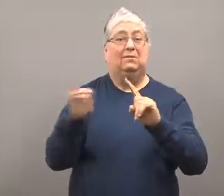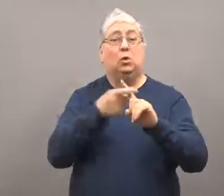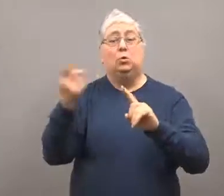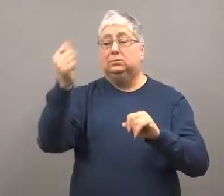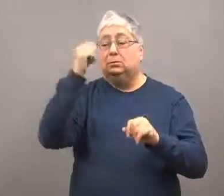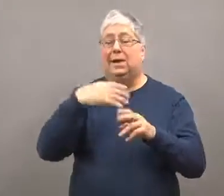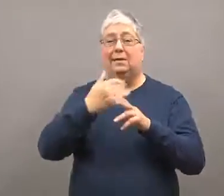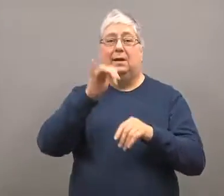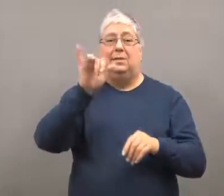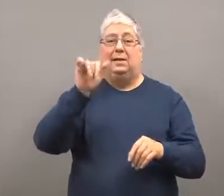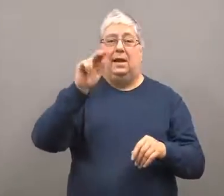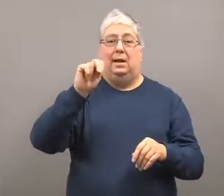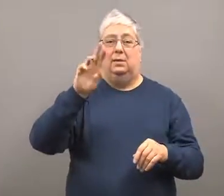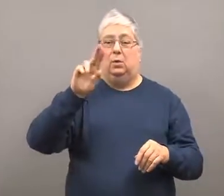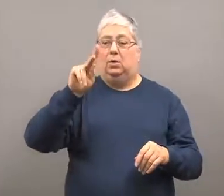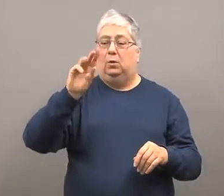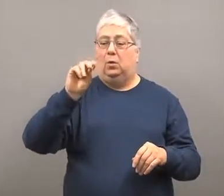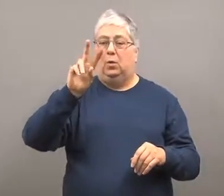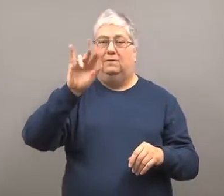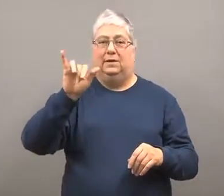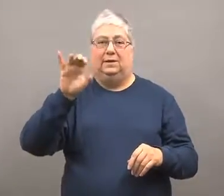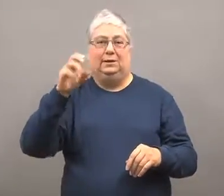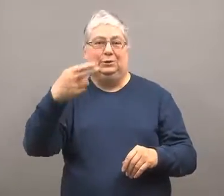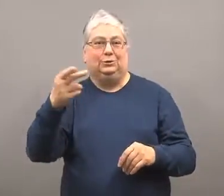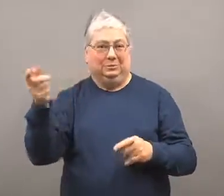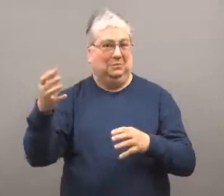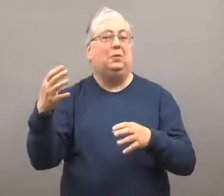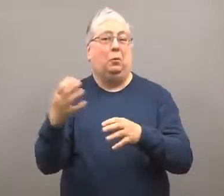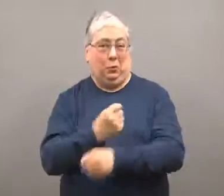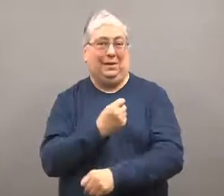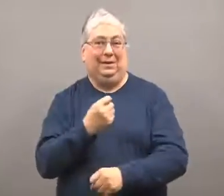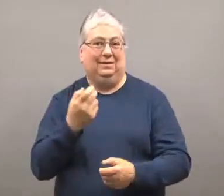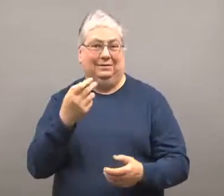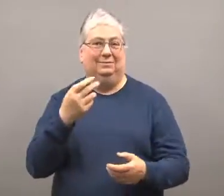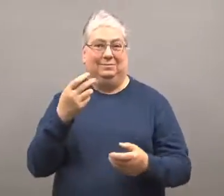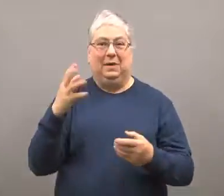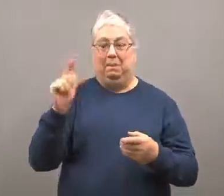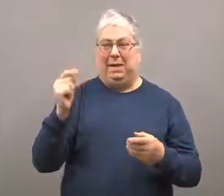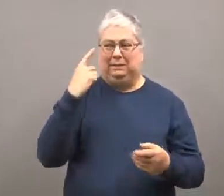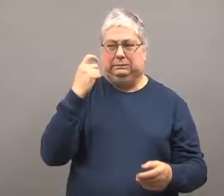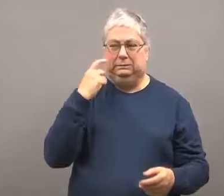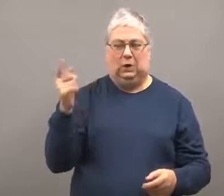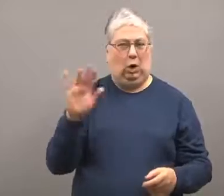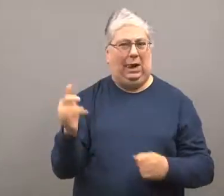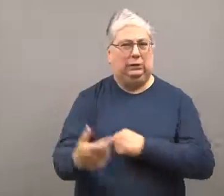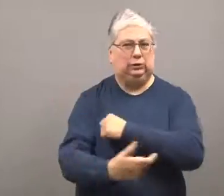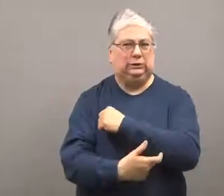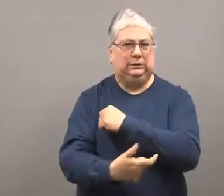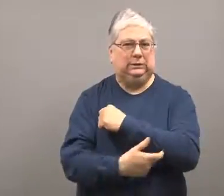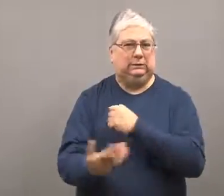The winner was Yanukovych, but there was suspicion the election was rigged.